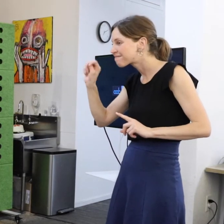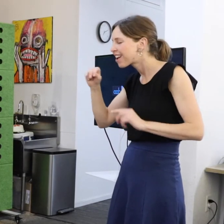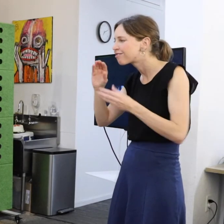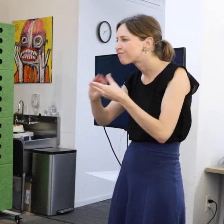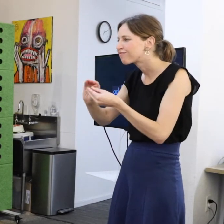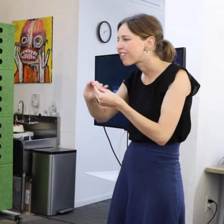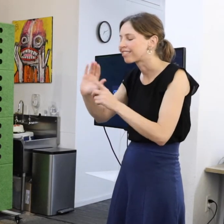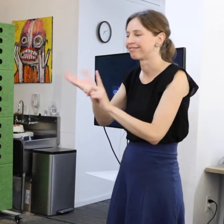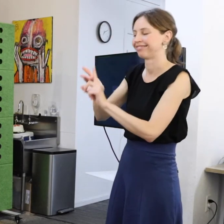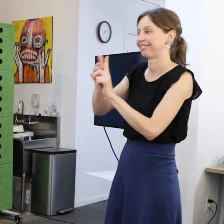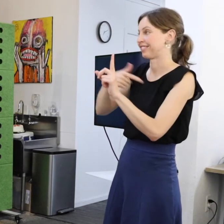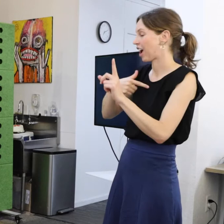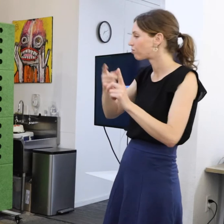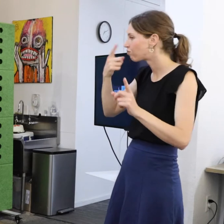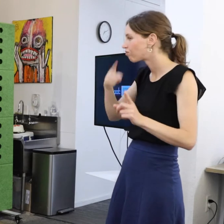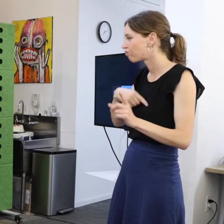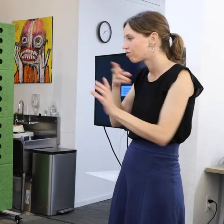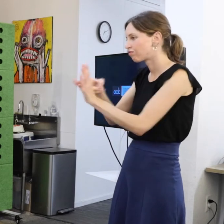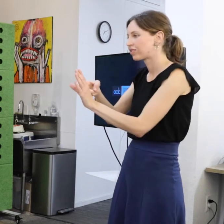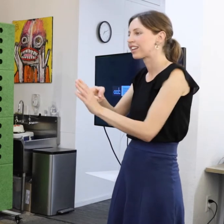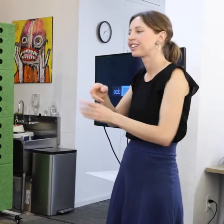I was glad to serve as their chair and board member for this